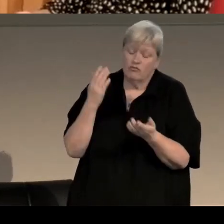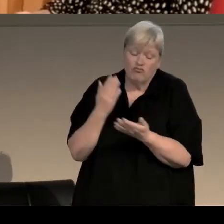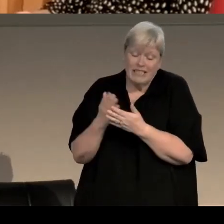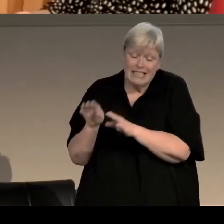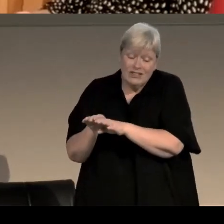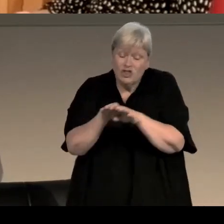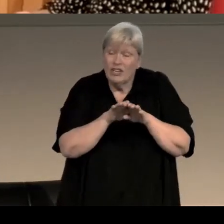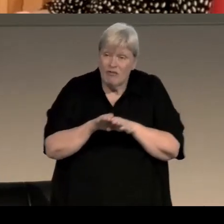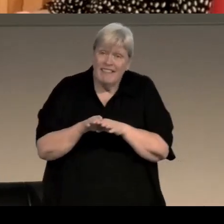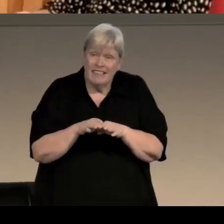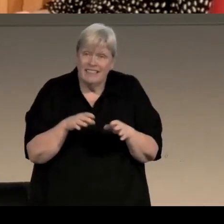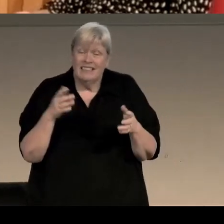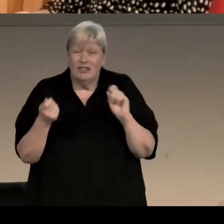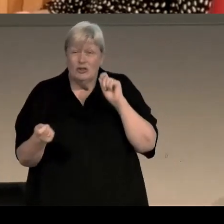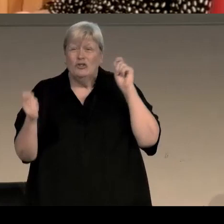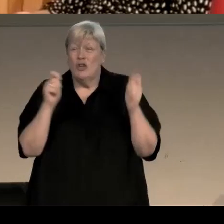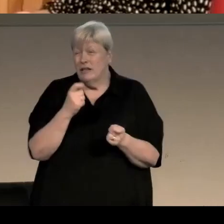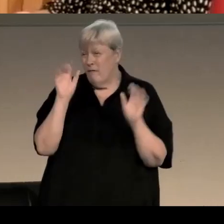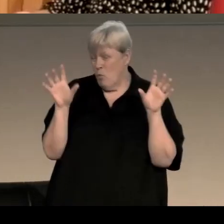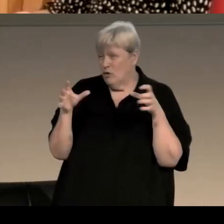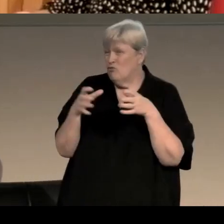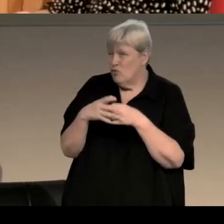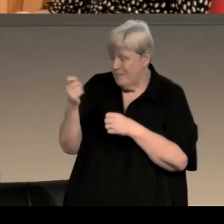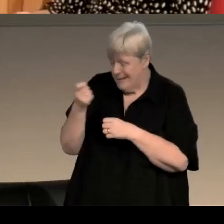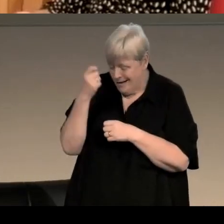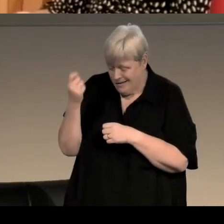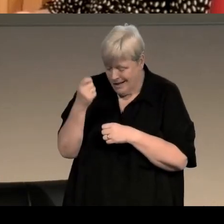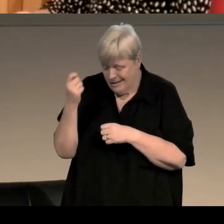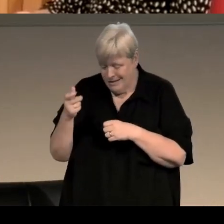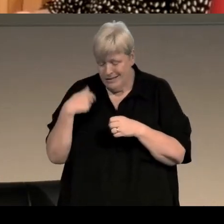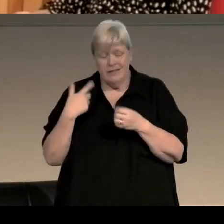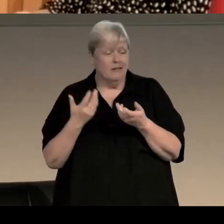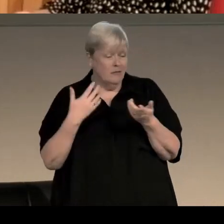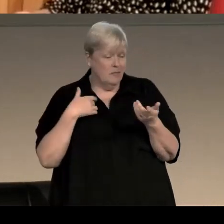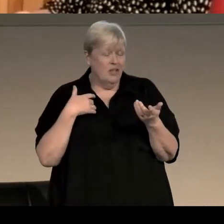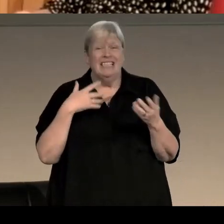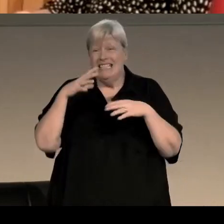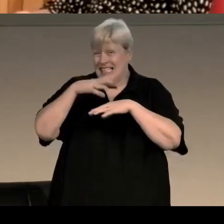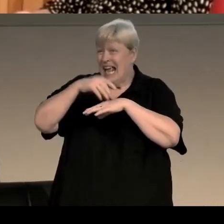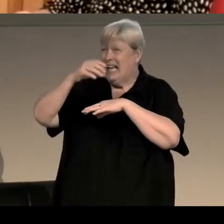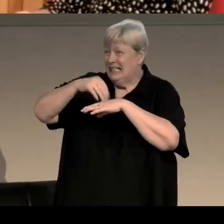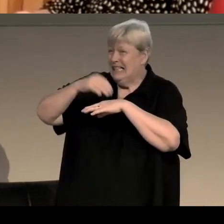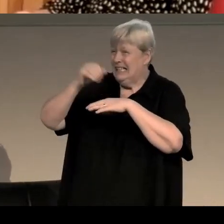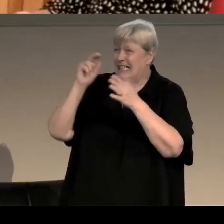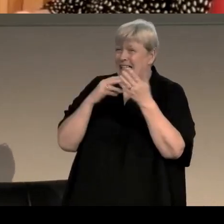the change is for one book to have a success. So with, you know, with the Scandi noir it was The Girl With The Dragon Tattoo,